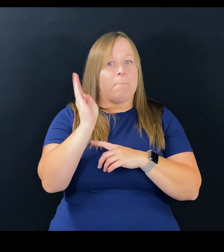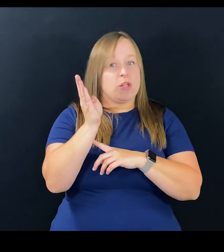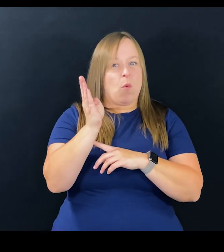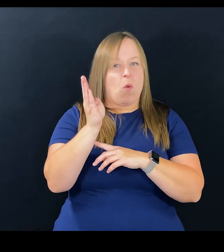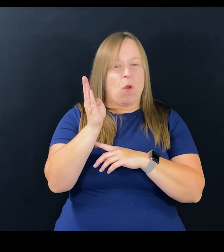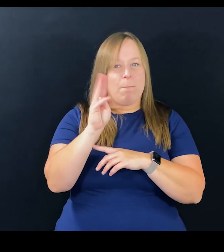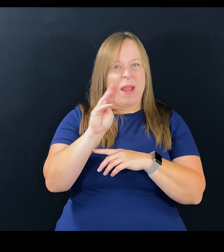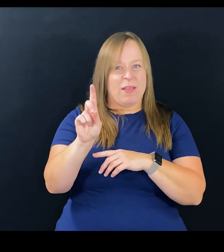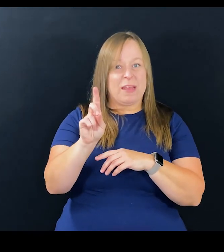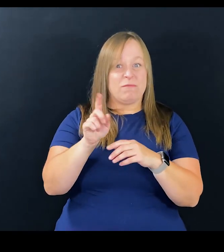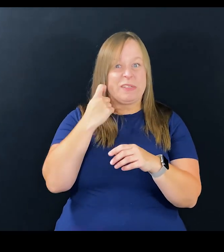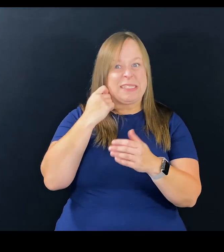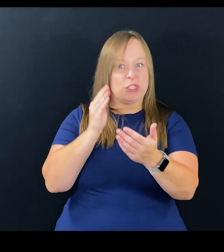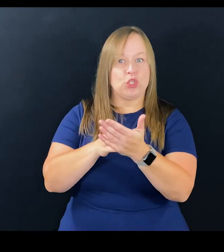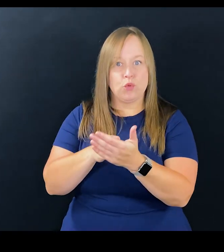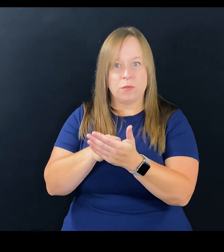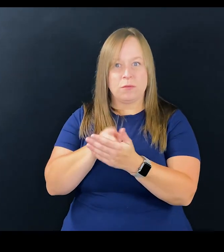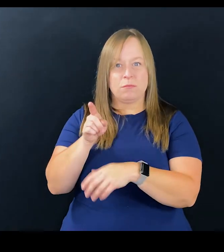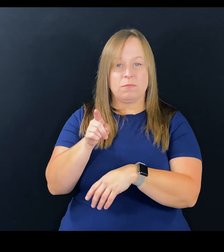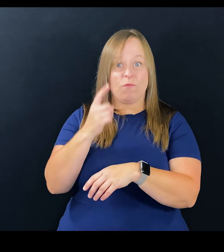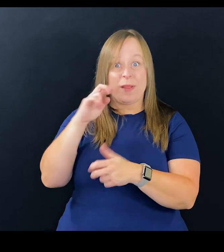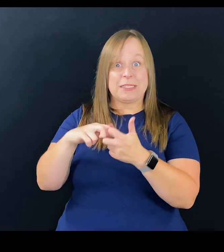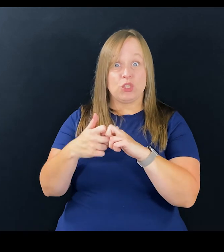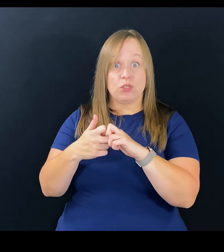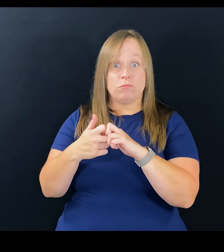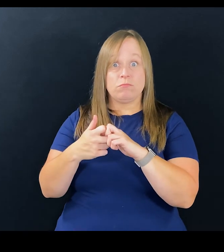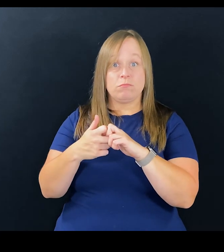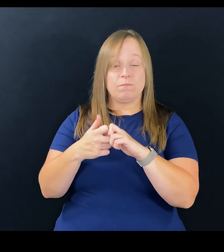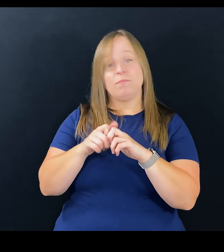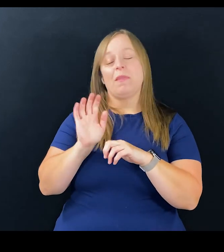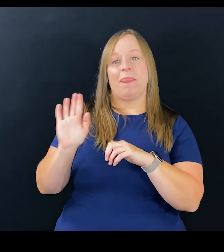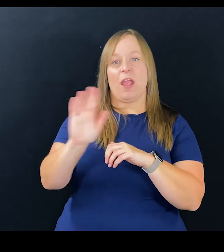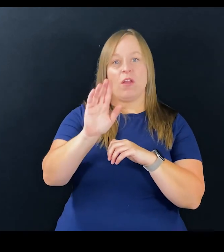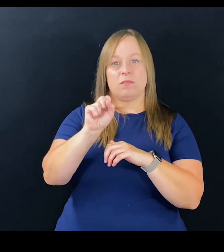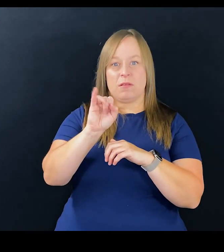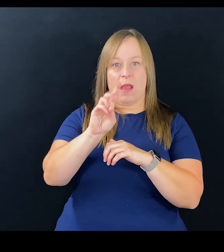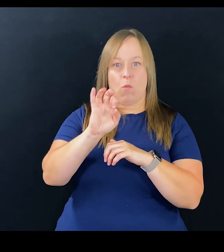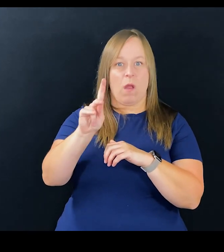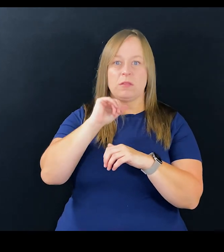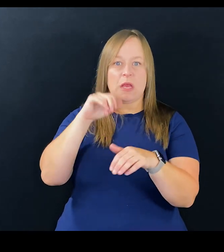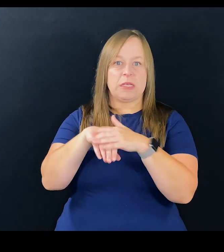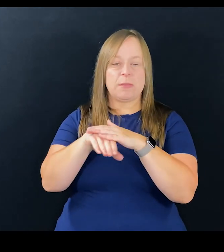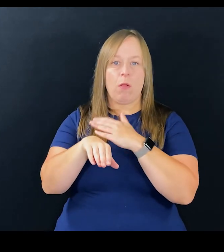Baltimore, the city of Baltimore was just sued for this issue because their sidewalks